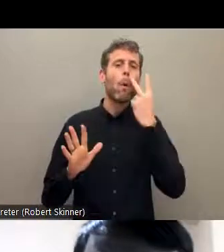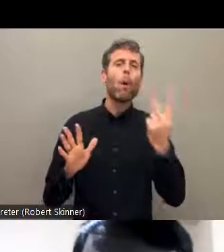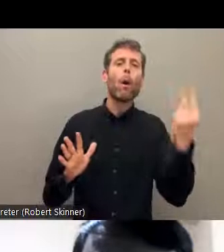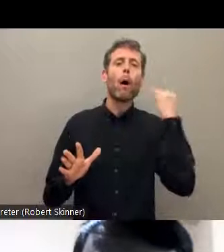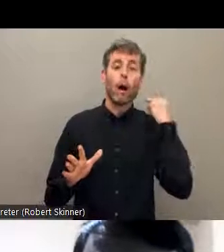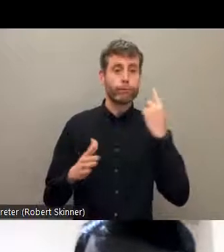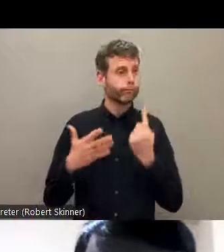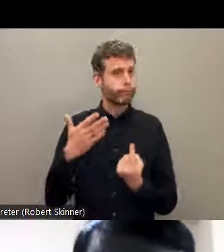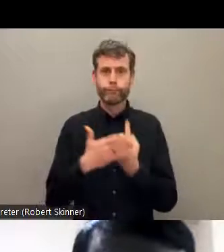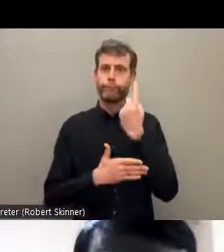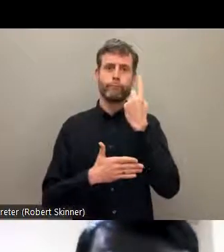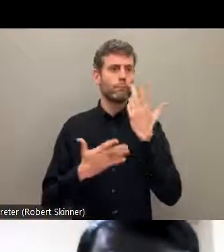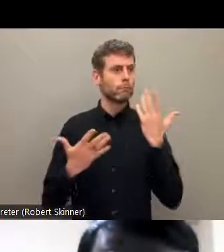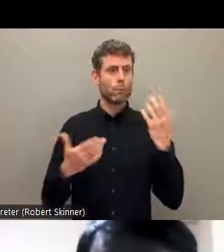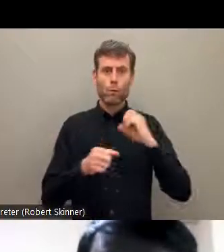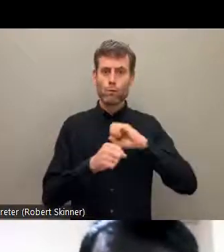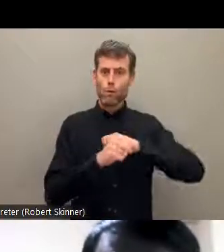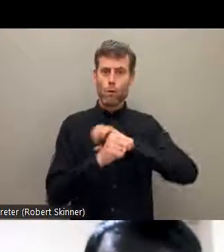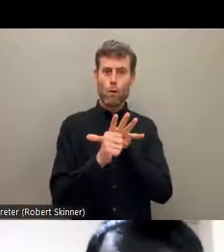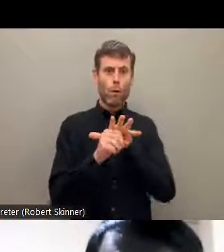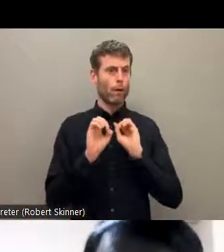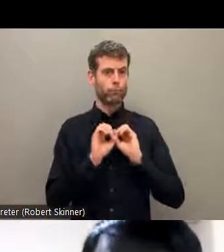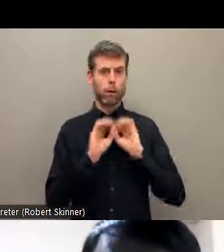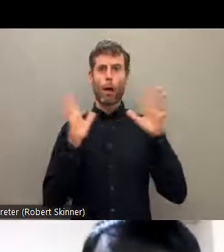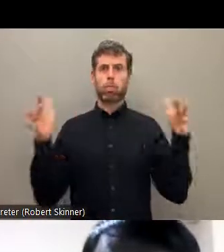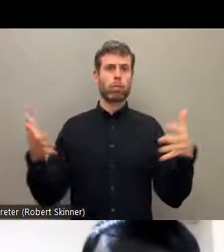COVID to the lives of Dalits, so